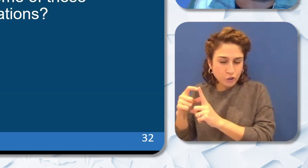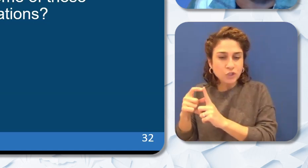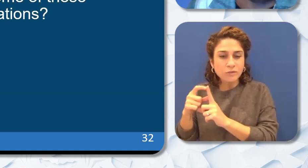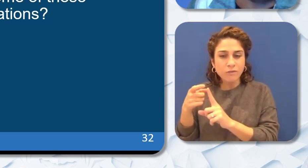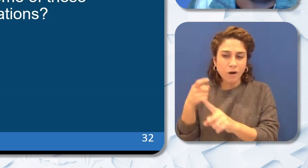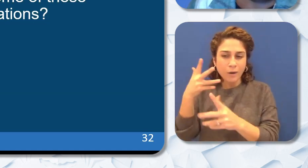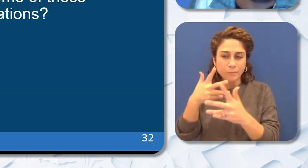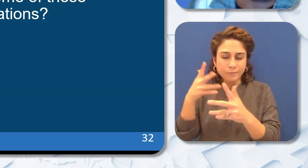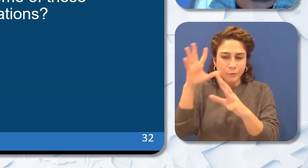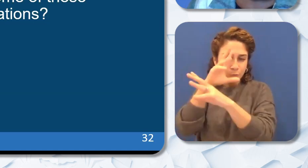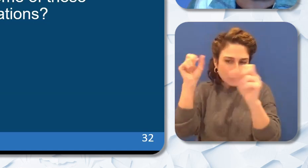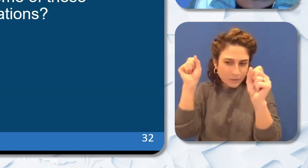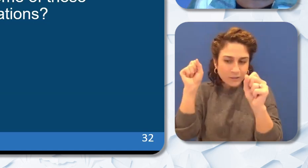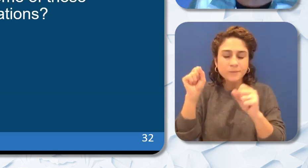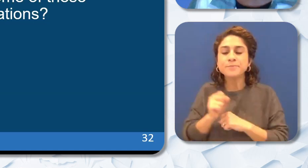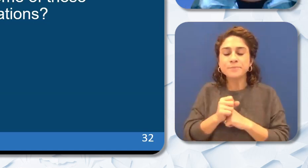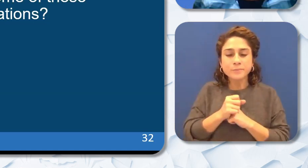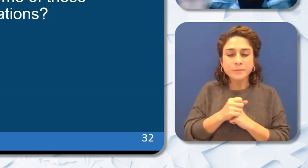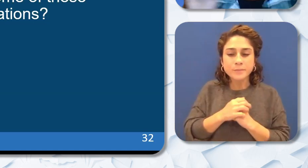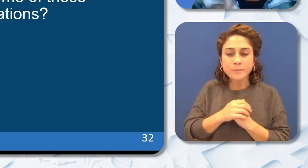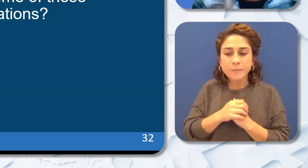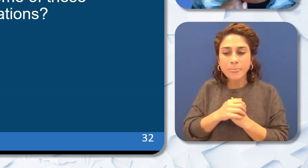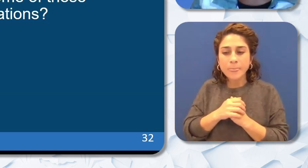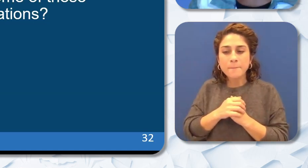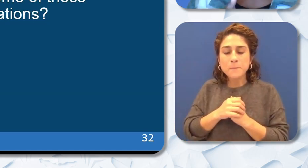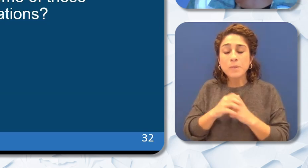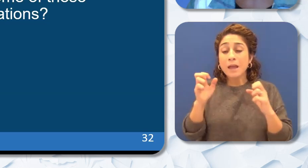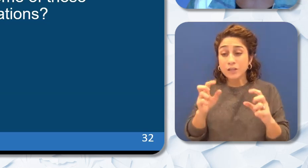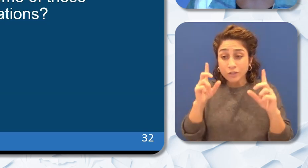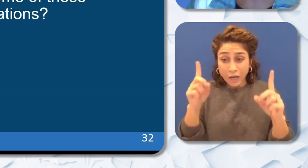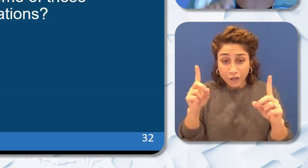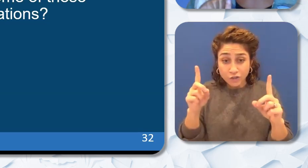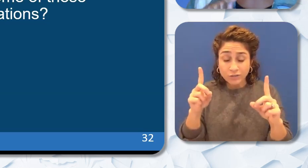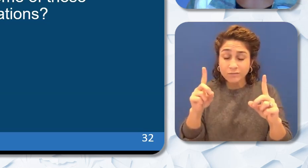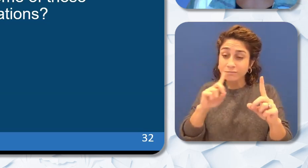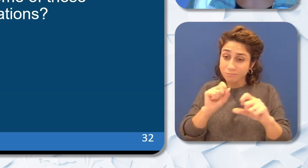preschool through third grade Black teacher workforce. “Education is the foundation upon